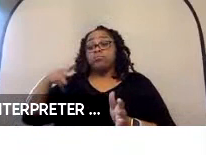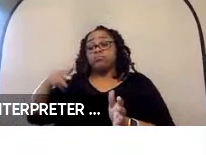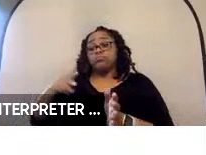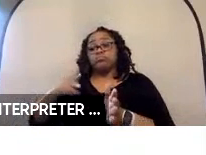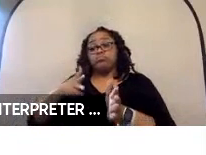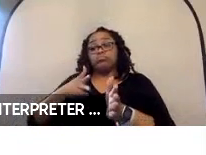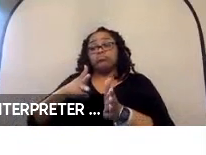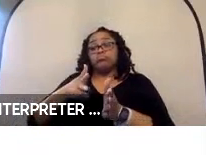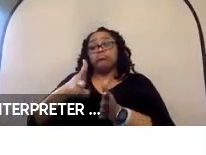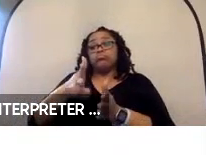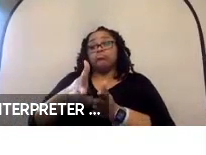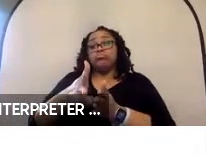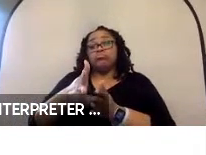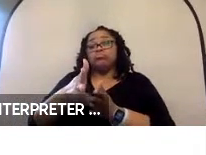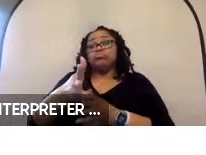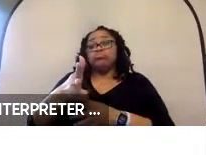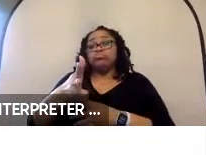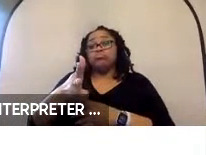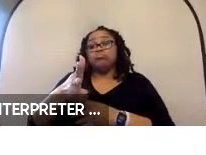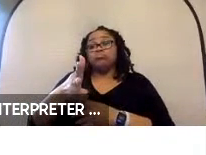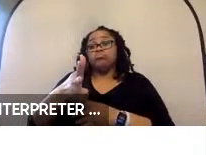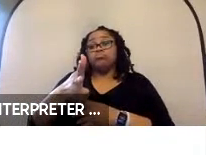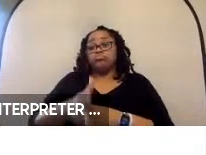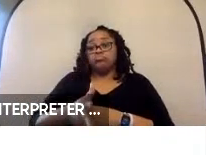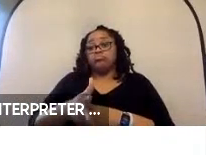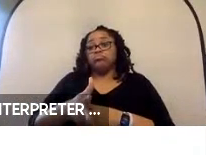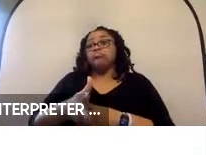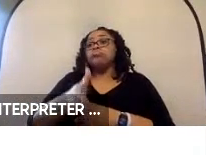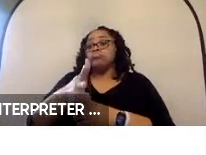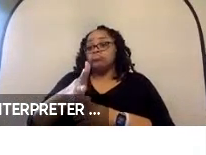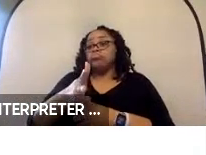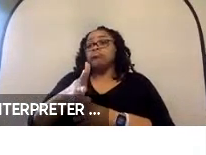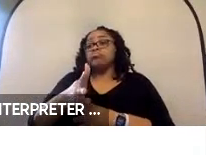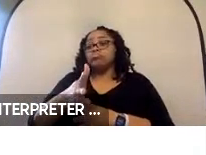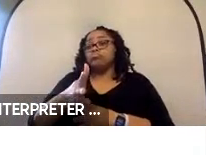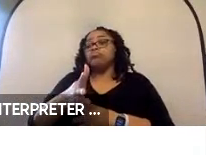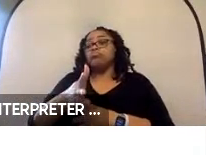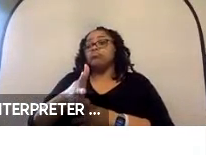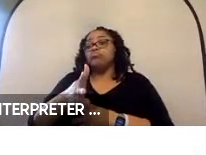very close tolerances and make that a repeatable process, so that you can have level, safe